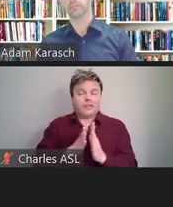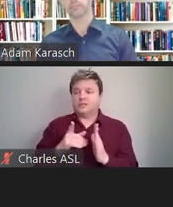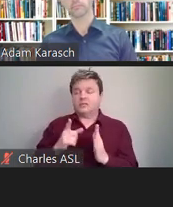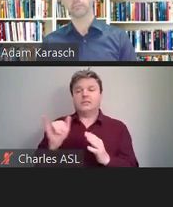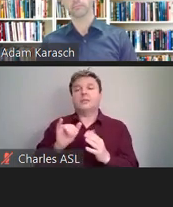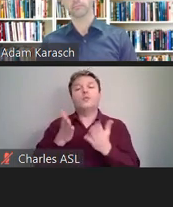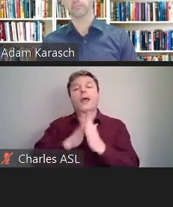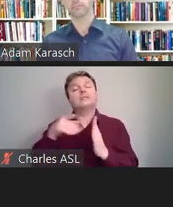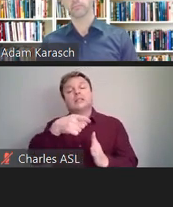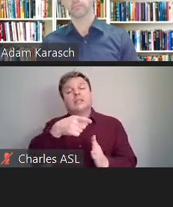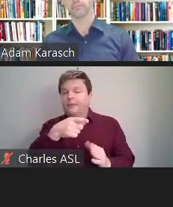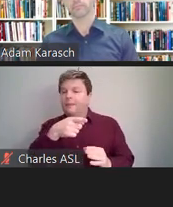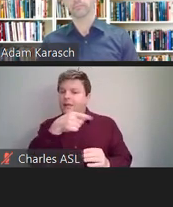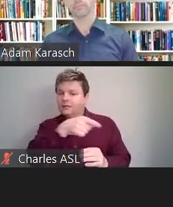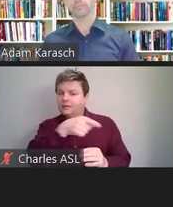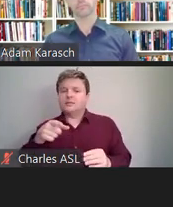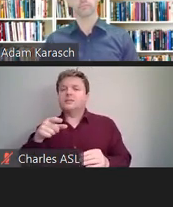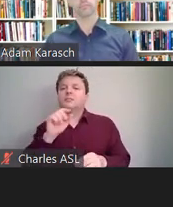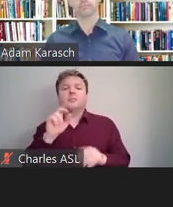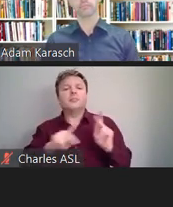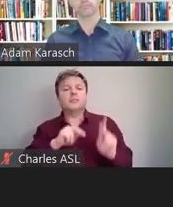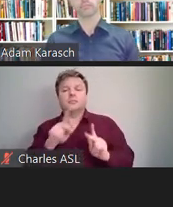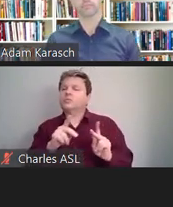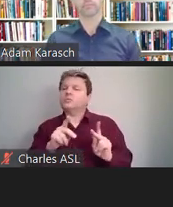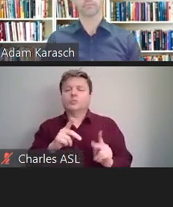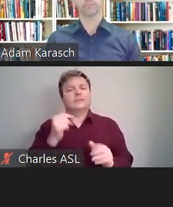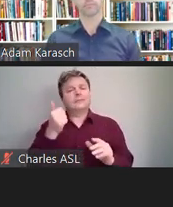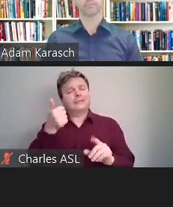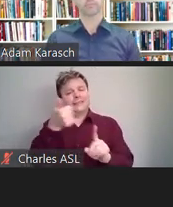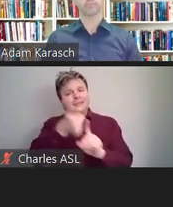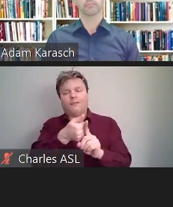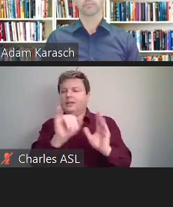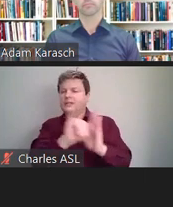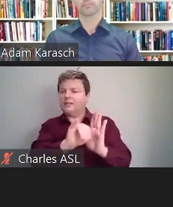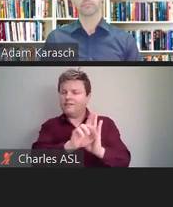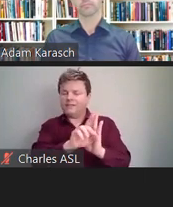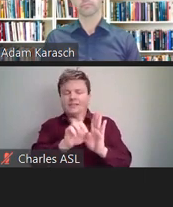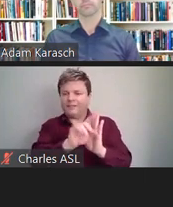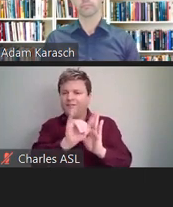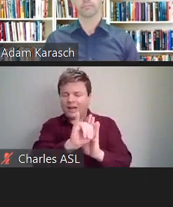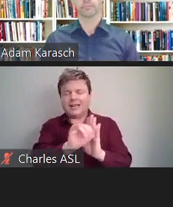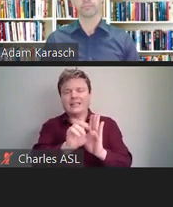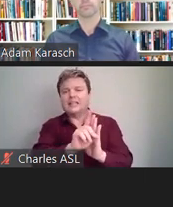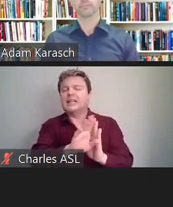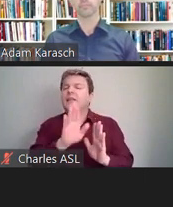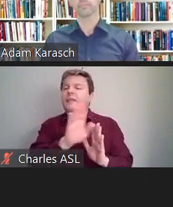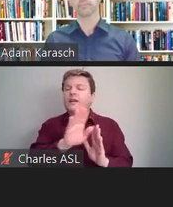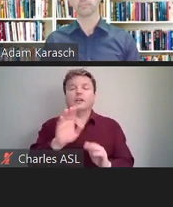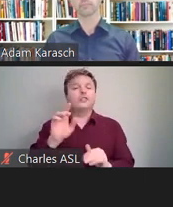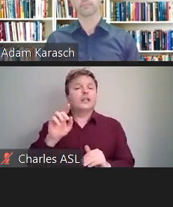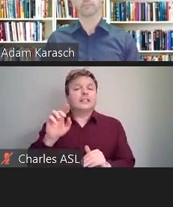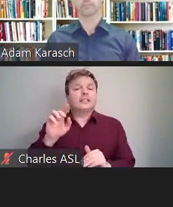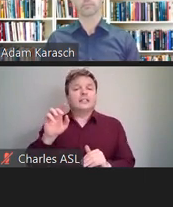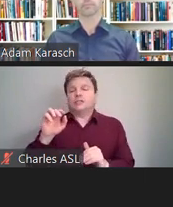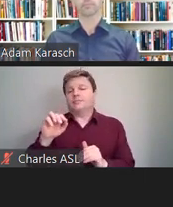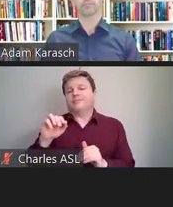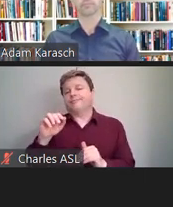their gender and their national origin for affirmative action purposes for those of you with government contracts.